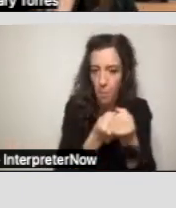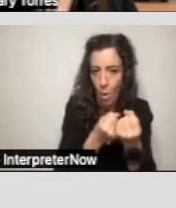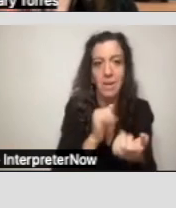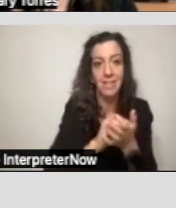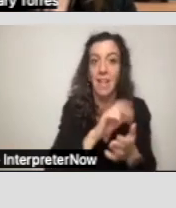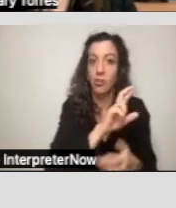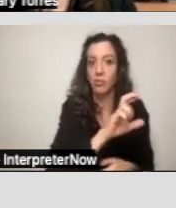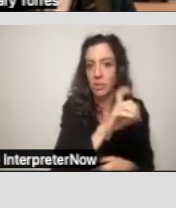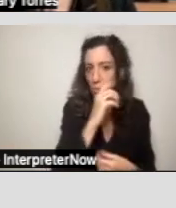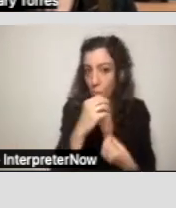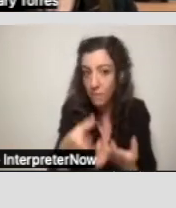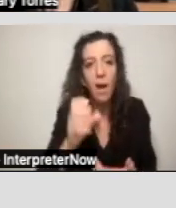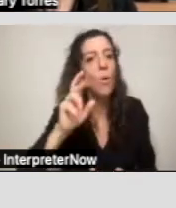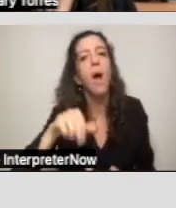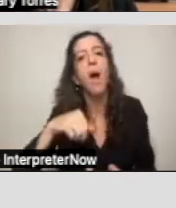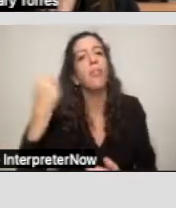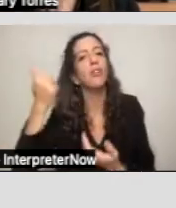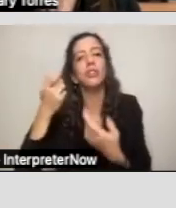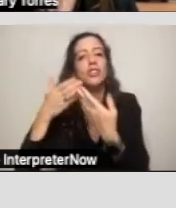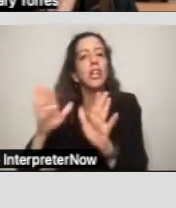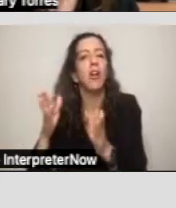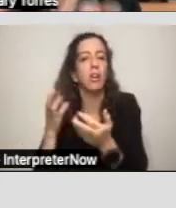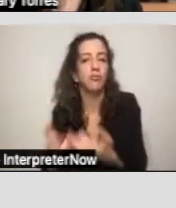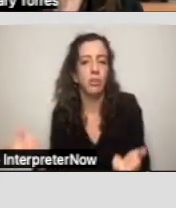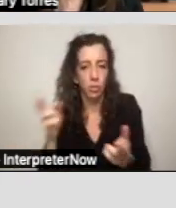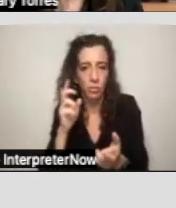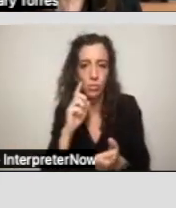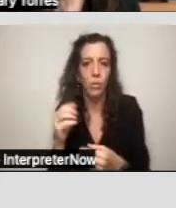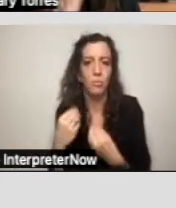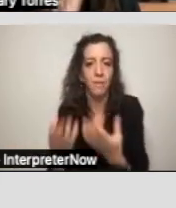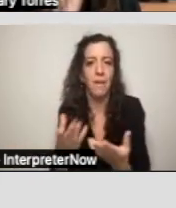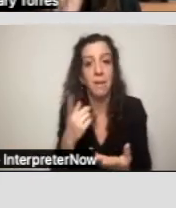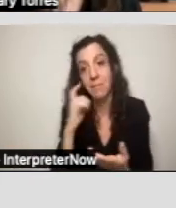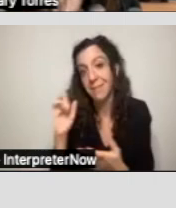or maybe a generic resource will be providing at that time so that's available.